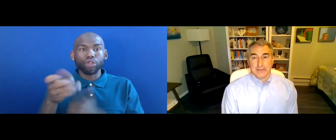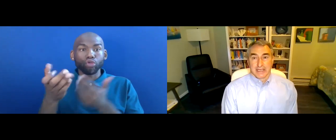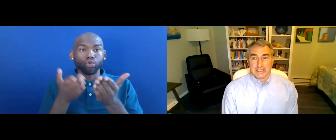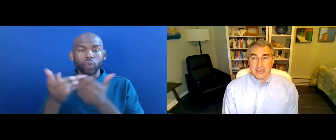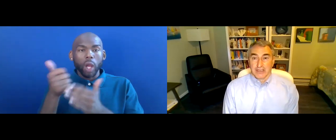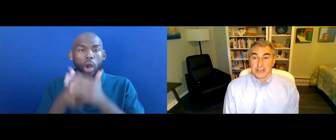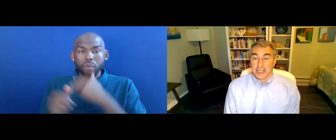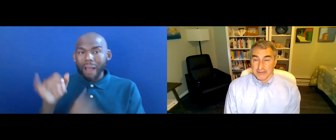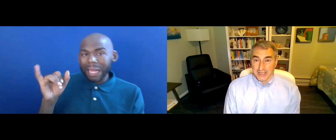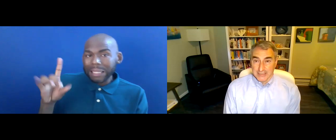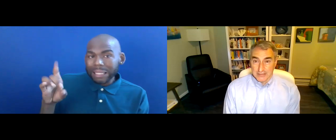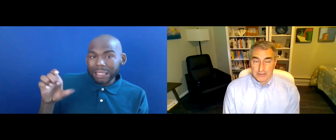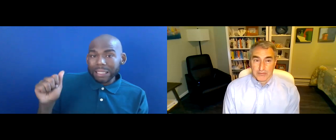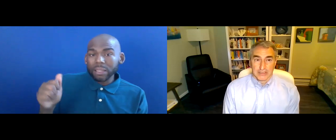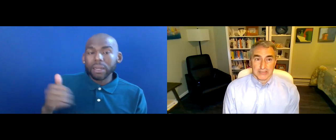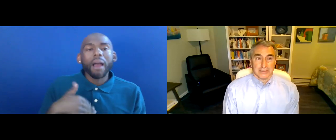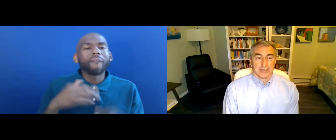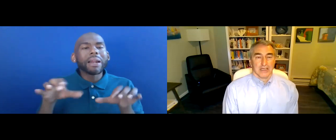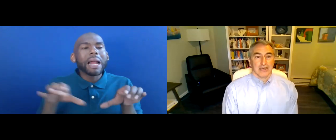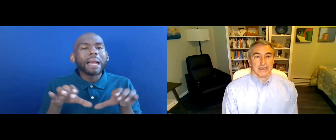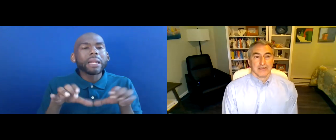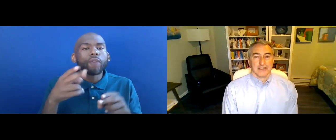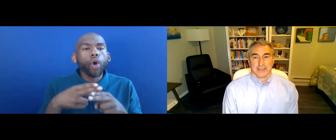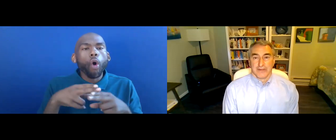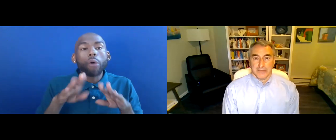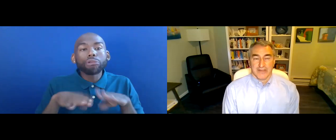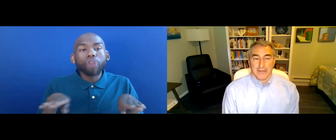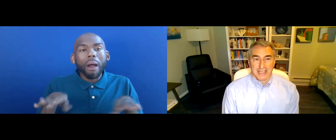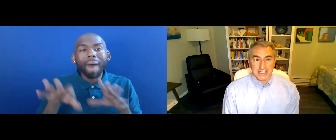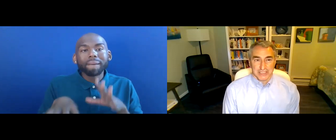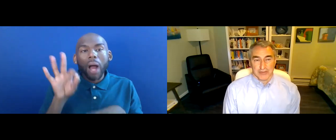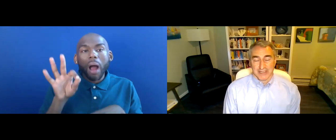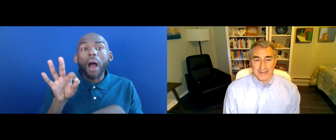THERE WILL BE AN ACTIVITY CALLED CHILD FIND WHERE IT IS AN